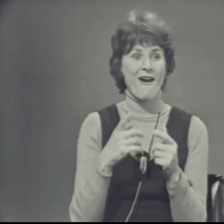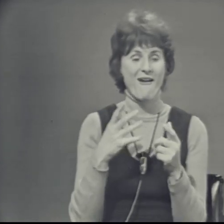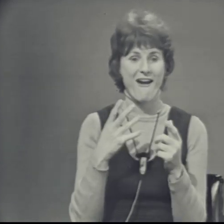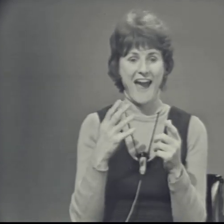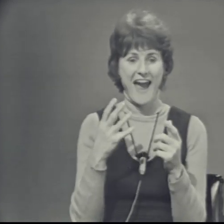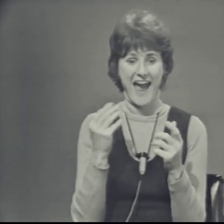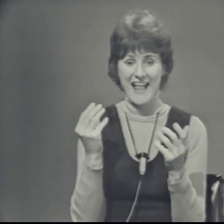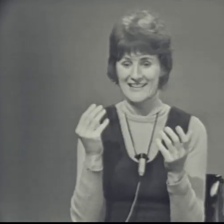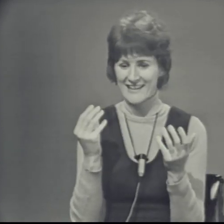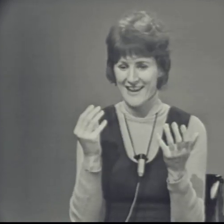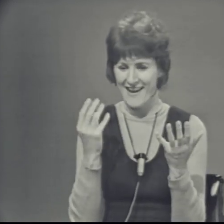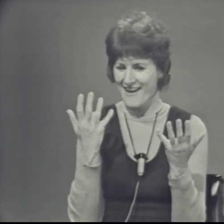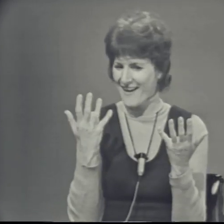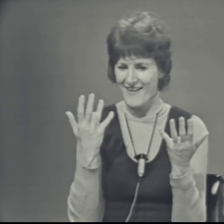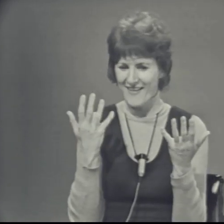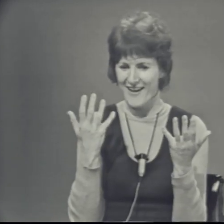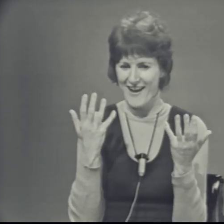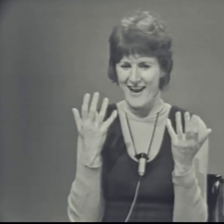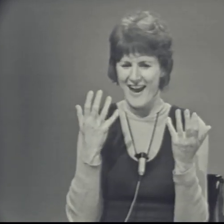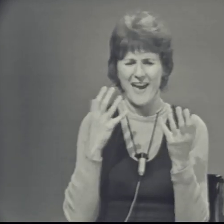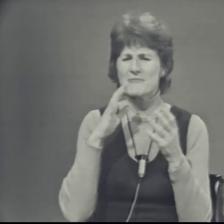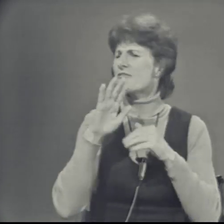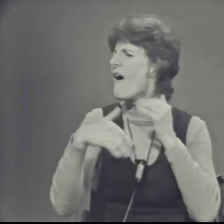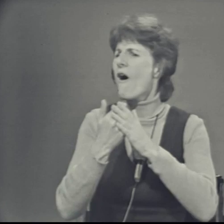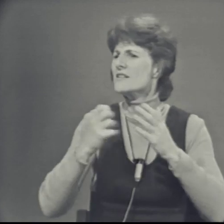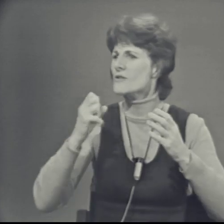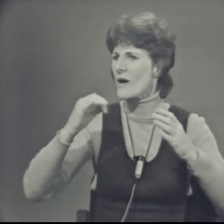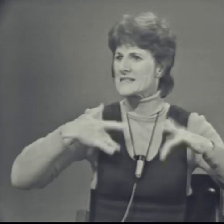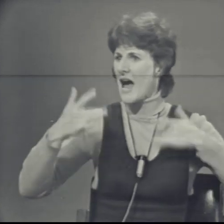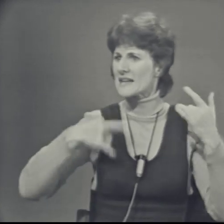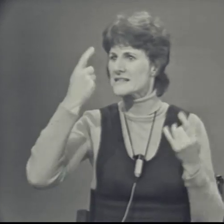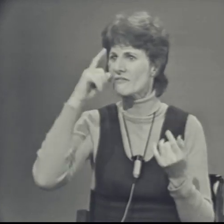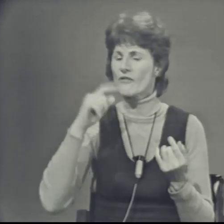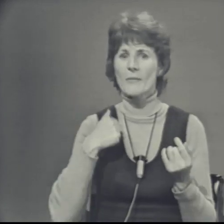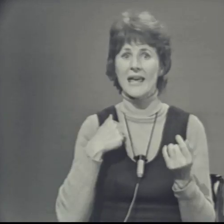And... it was all so exciting for me,